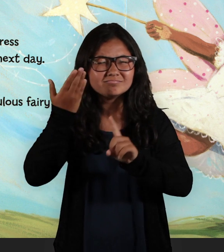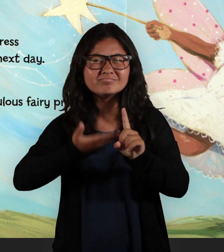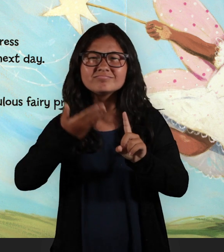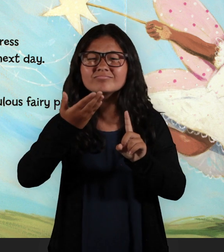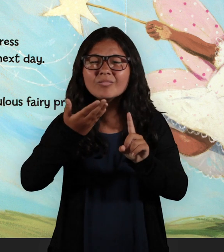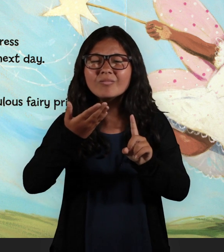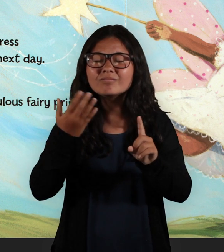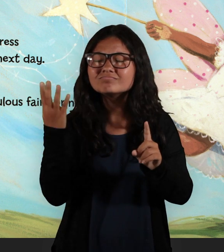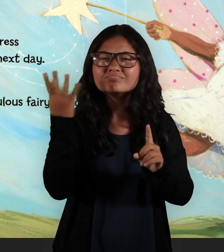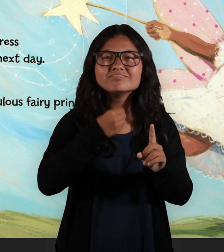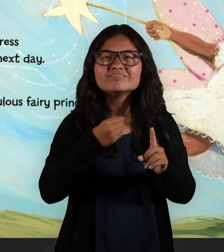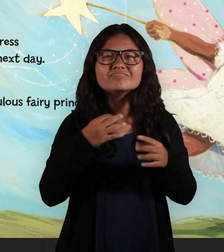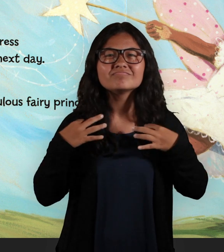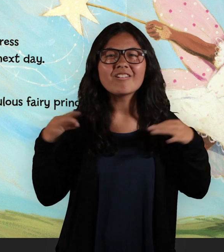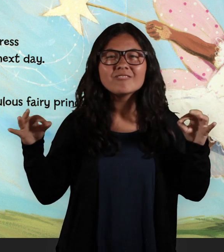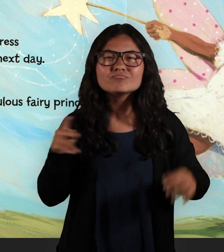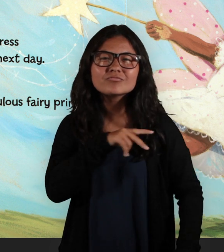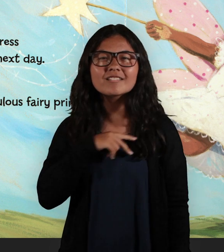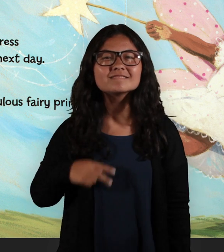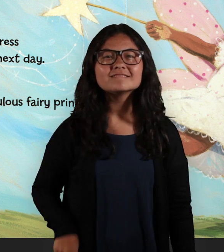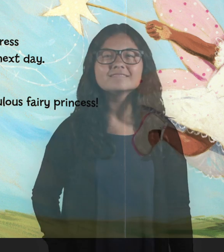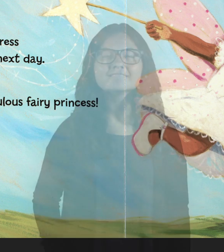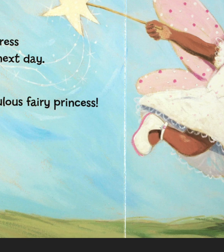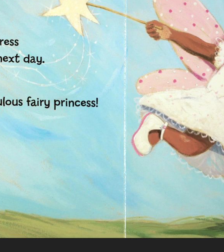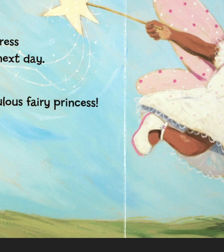She is a fabulous fairy princess.